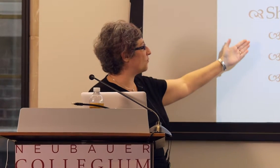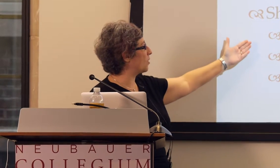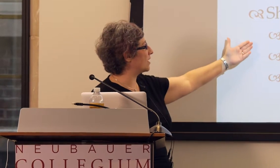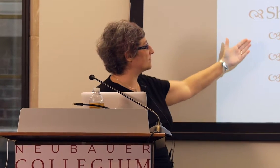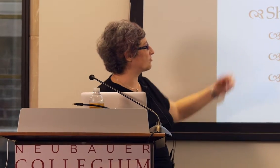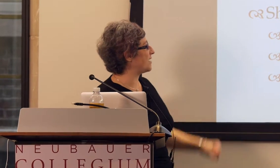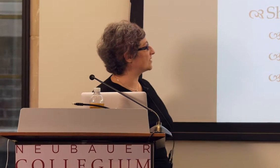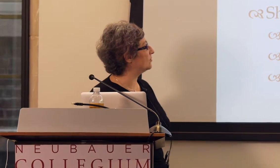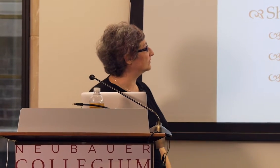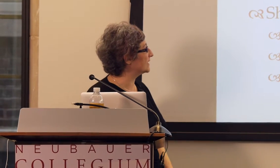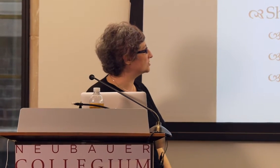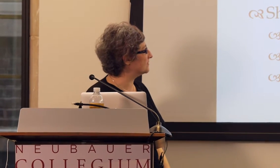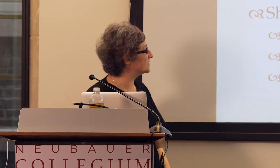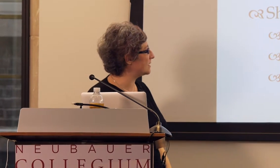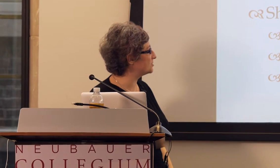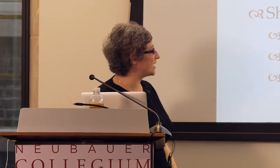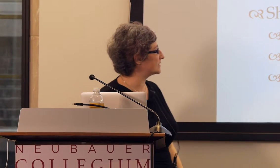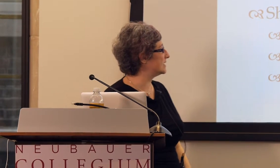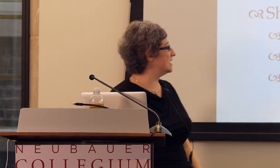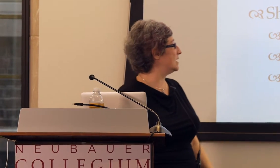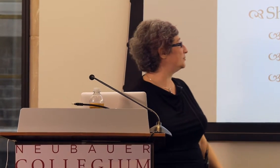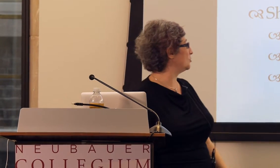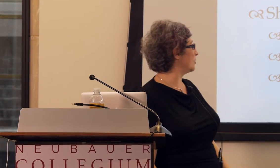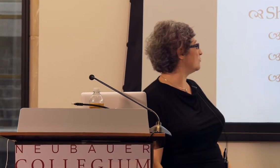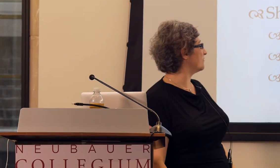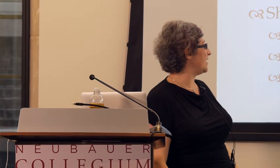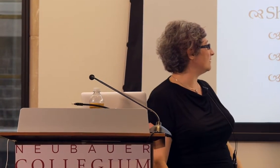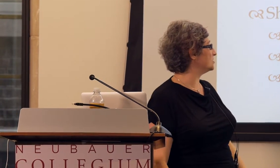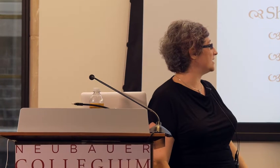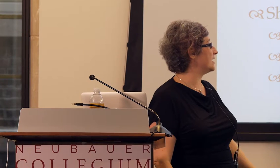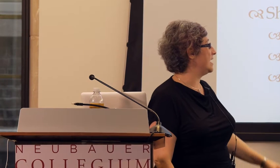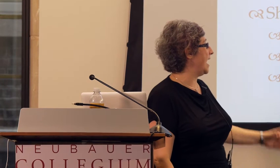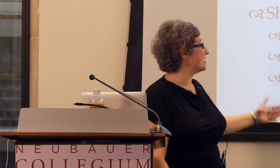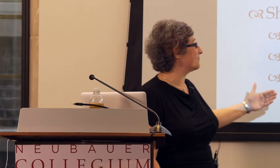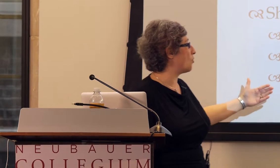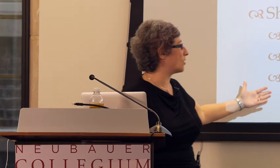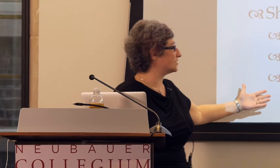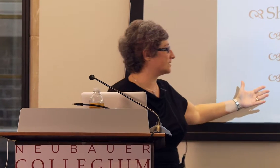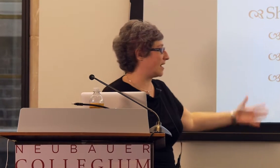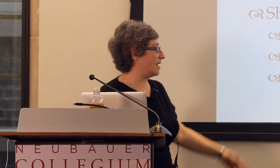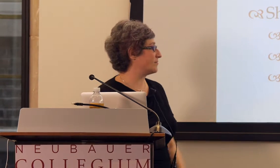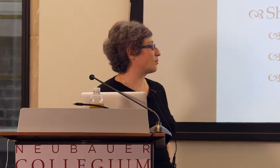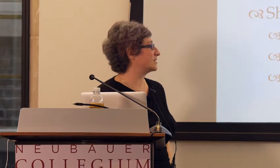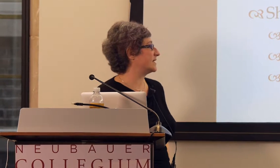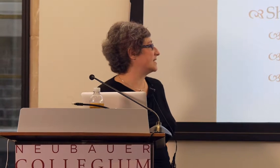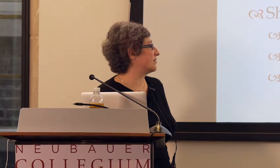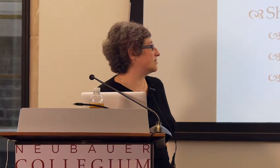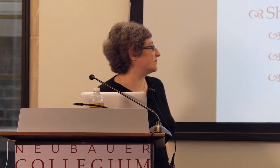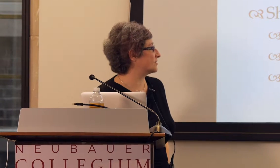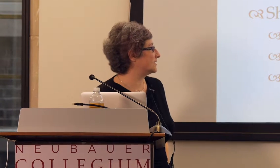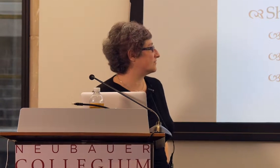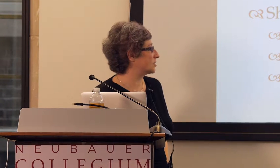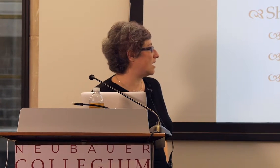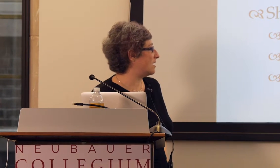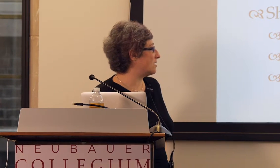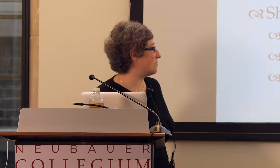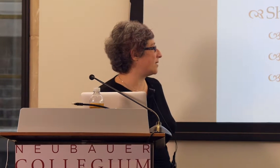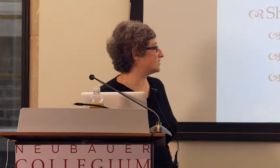grammatical relation of subject, plural morphology, and of course, the work done here at University of Chicago